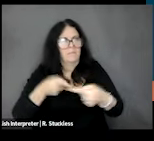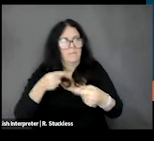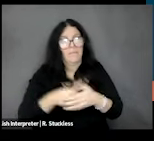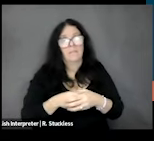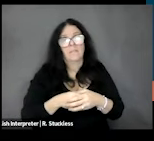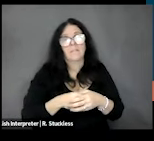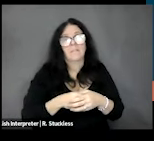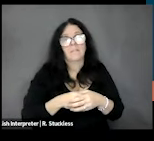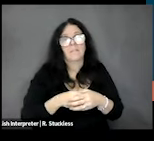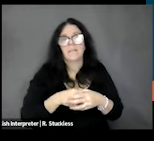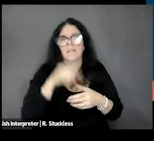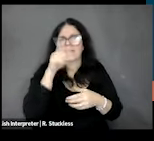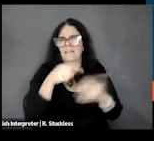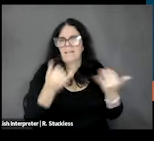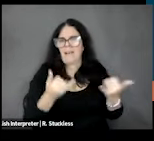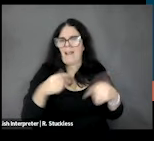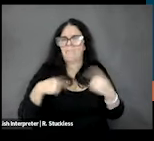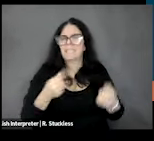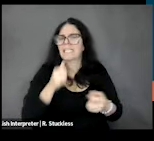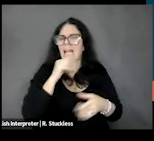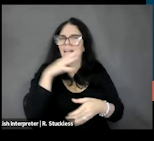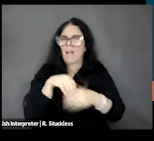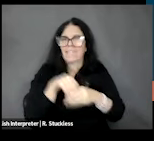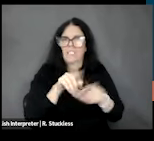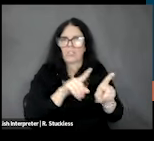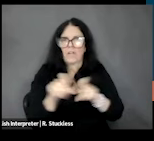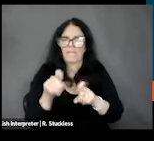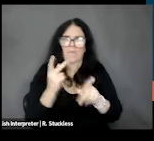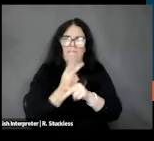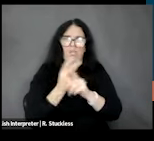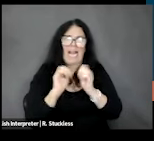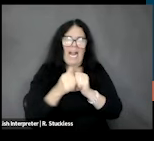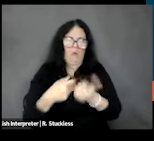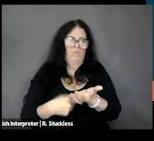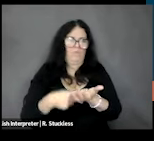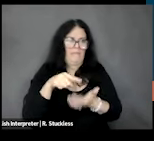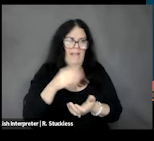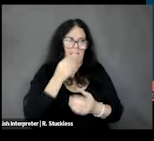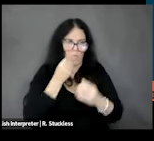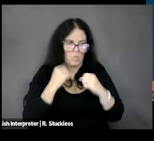current survey measurement tools or approaches for addressing food security. Then,